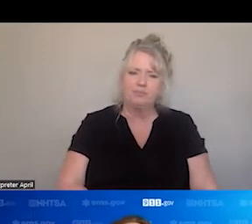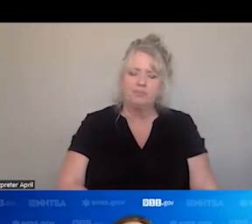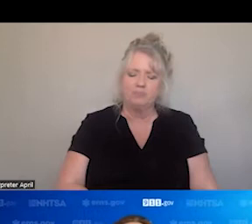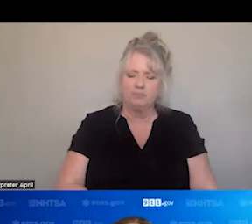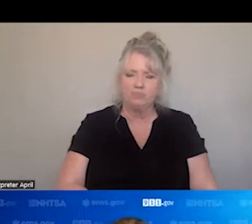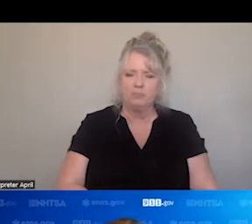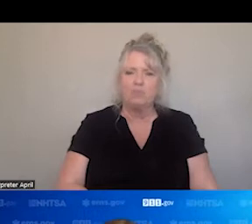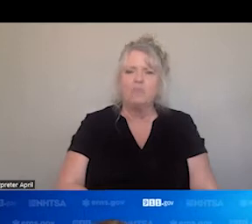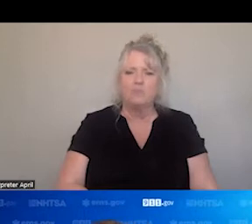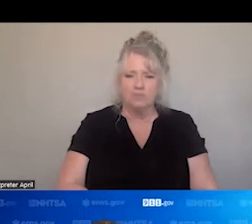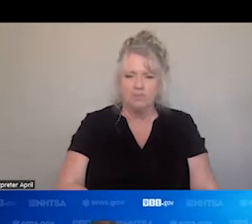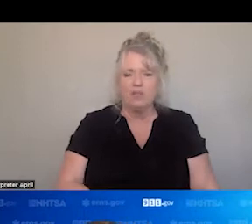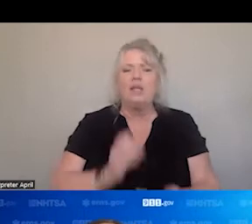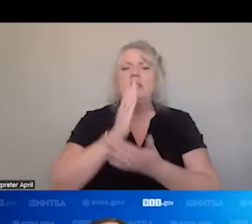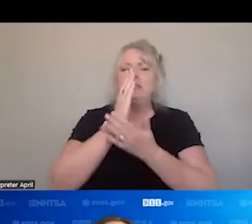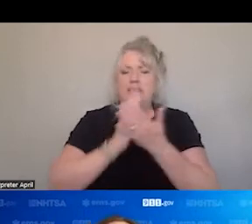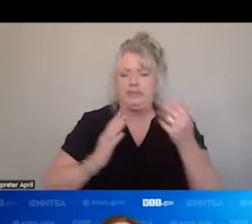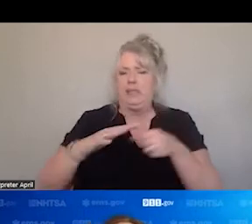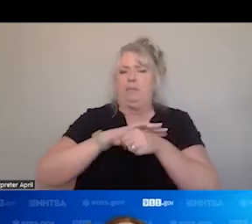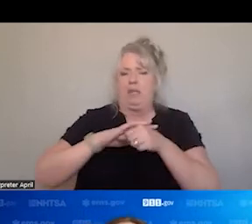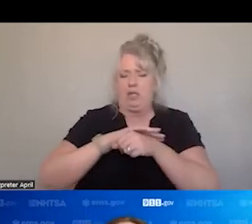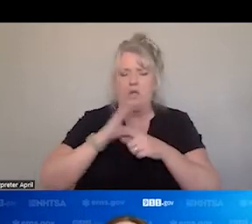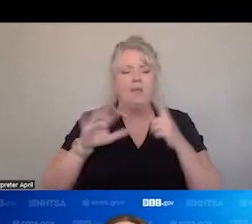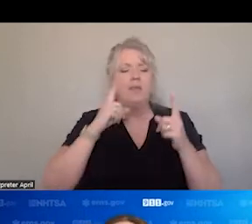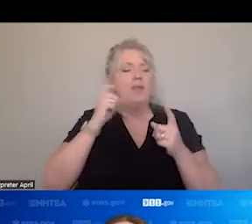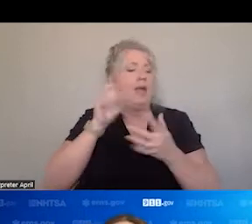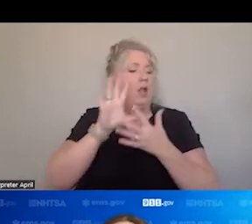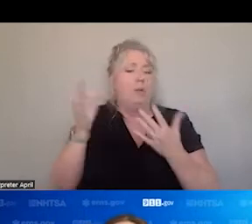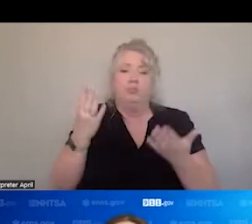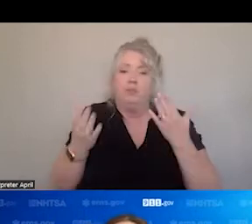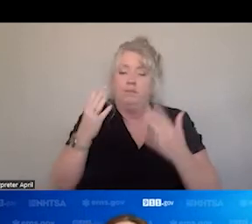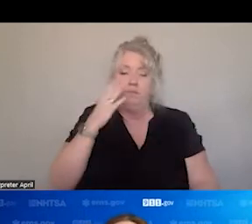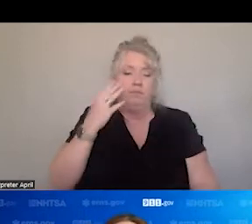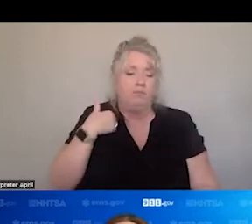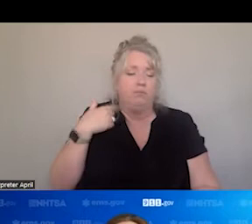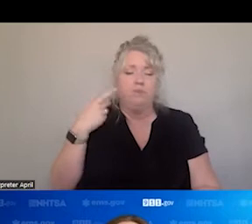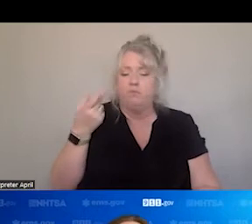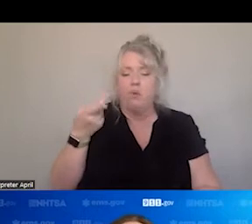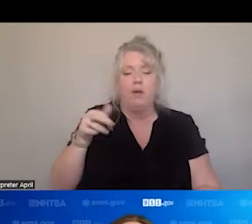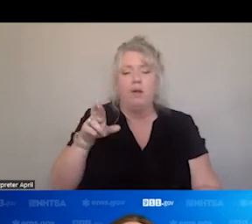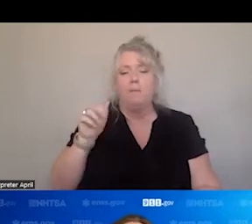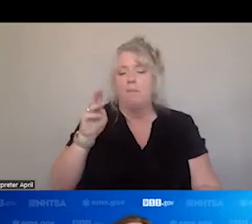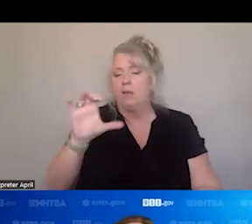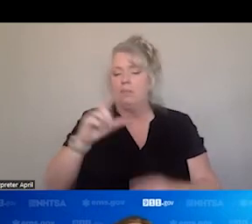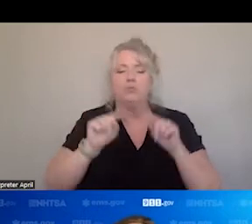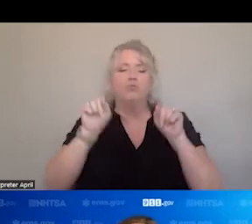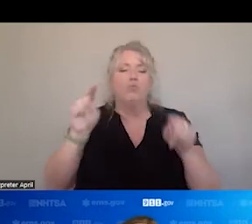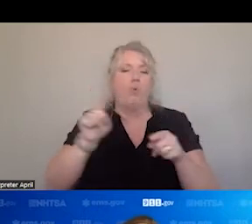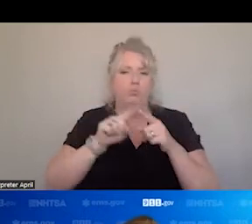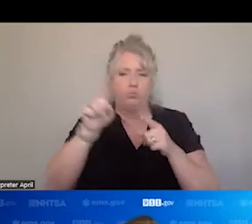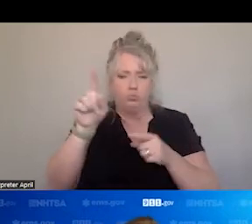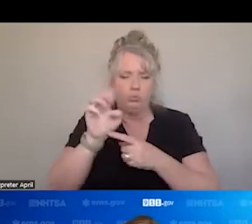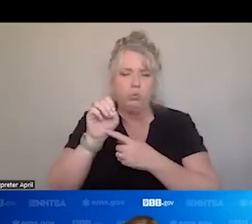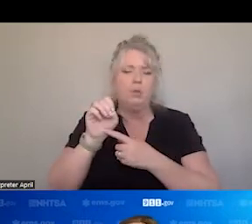IN SOME JURISDICTIONS THE ONLY OPTION IS TO GO TO THE EMERGENCY DEPARTMENT WITH A PATIENT. IN OTHER